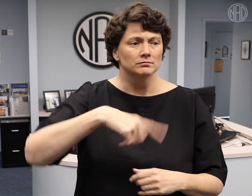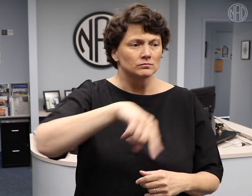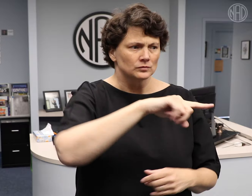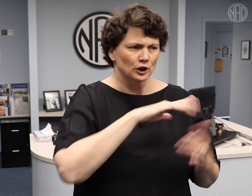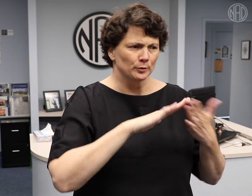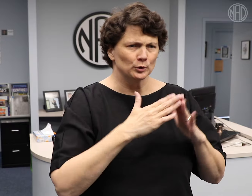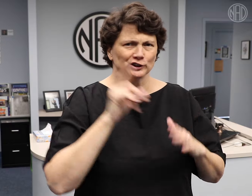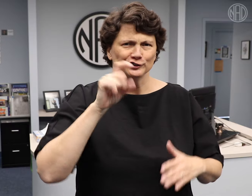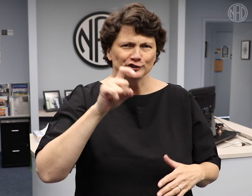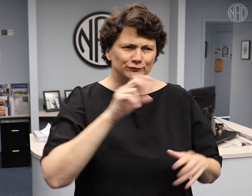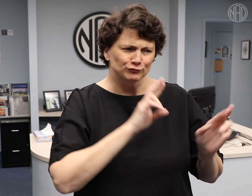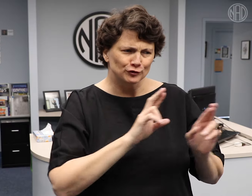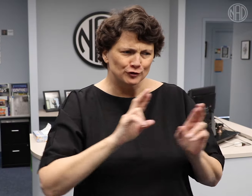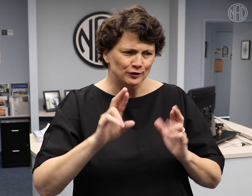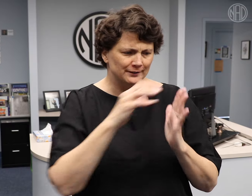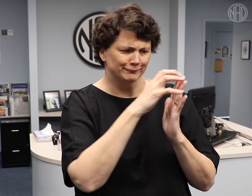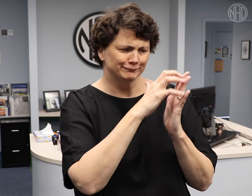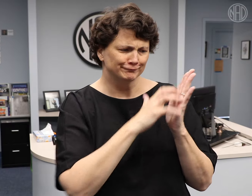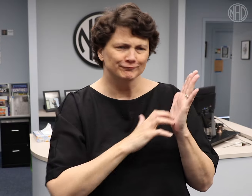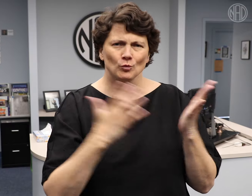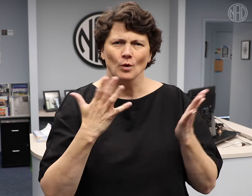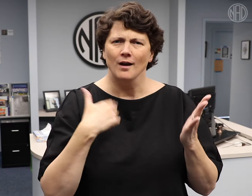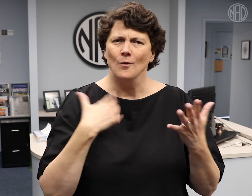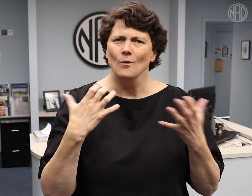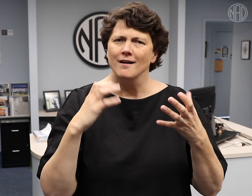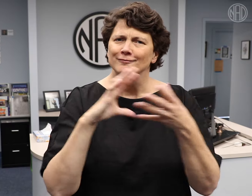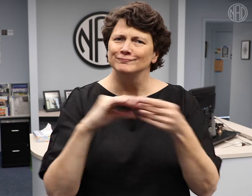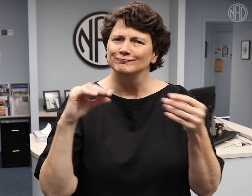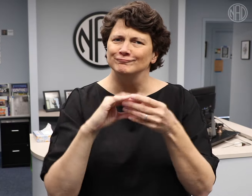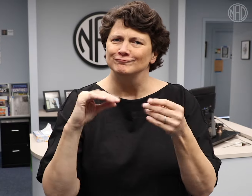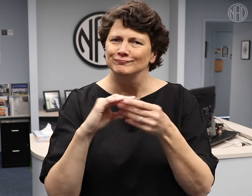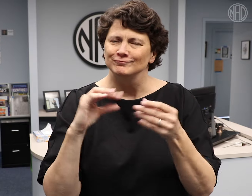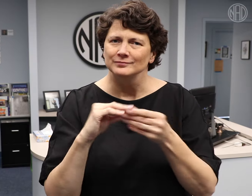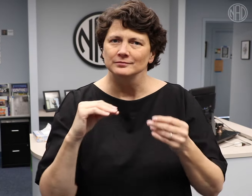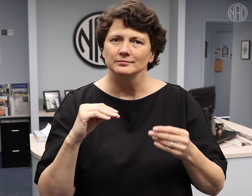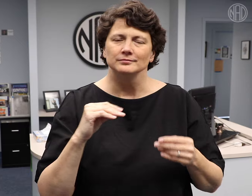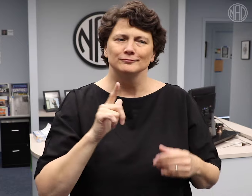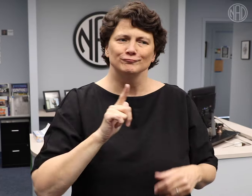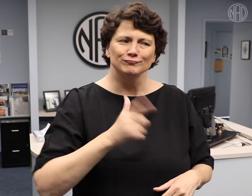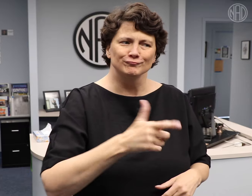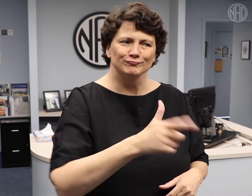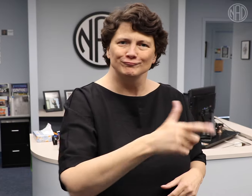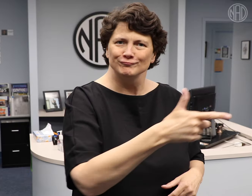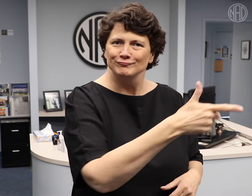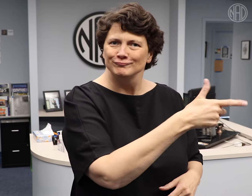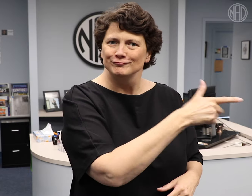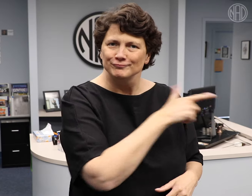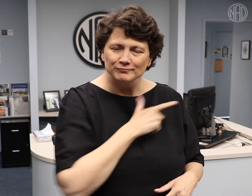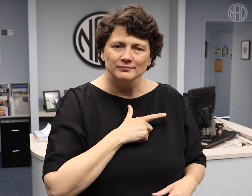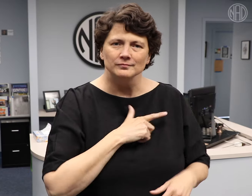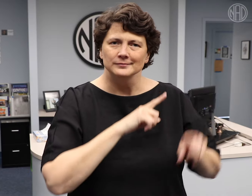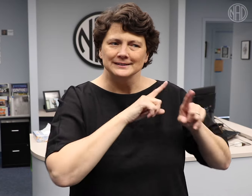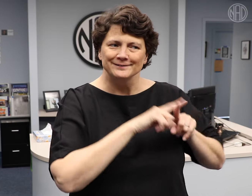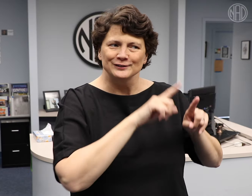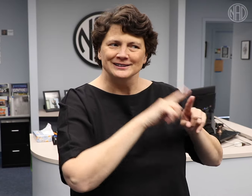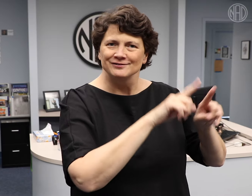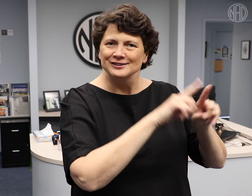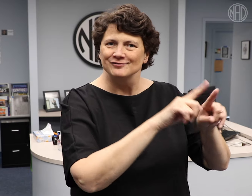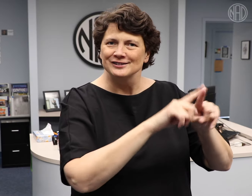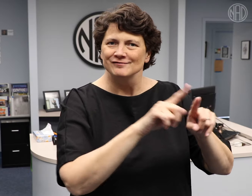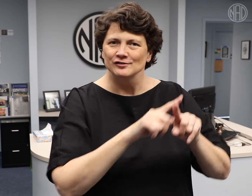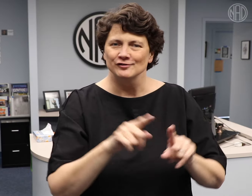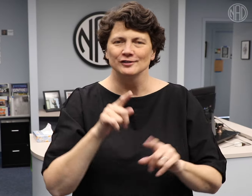The community should prepare talking points on what they want to share.